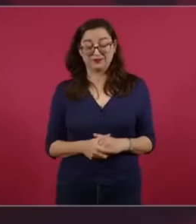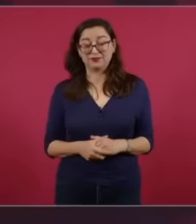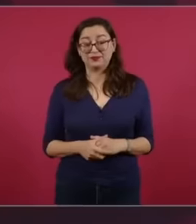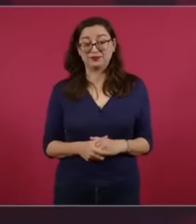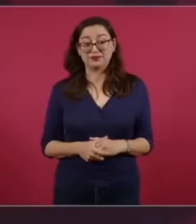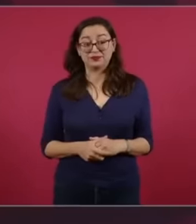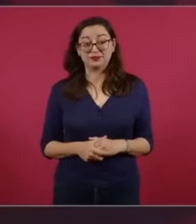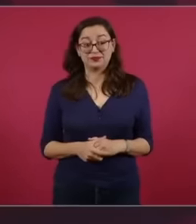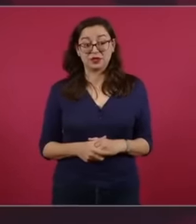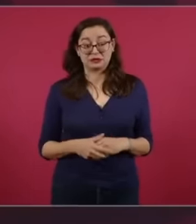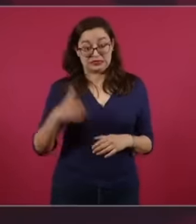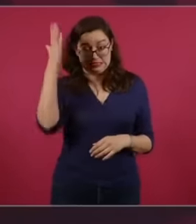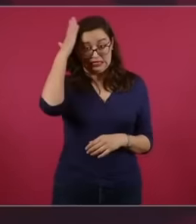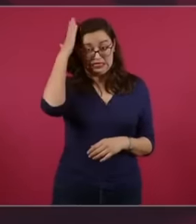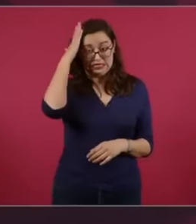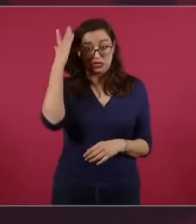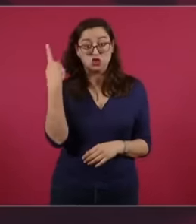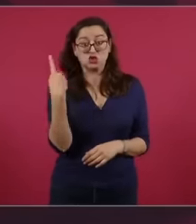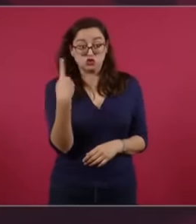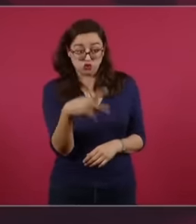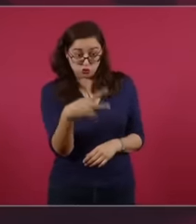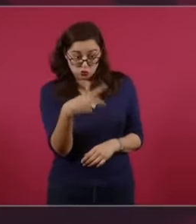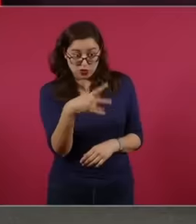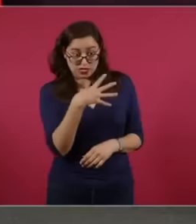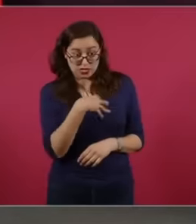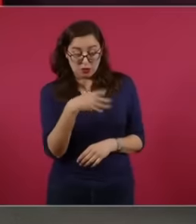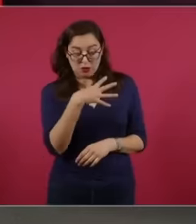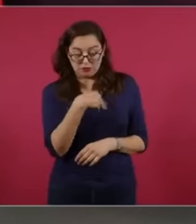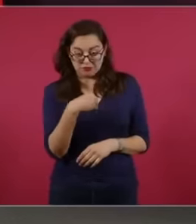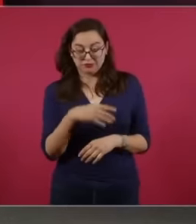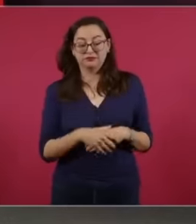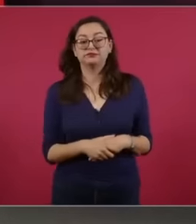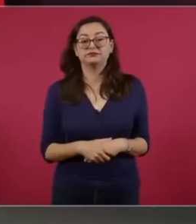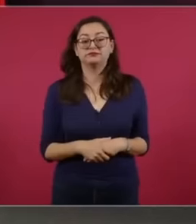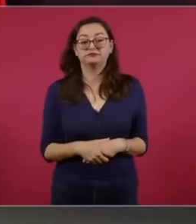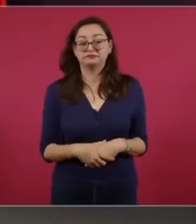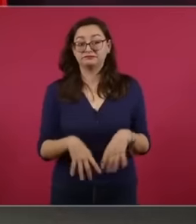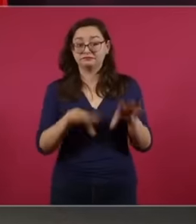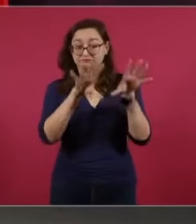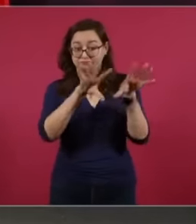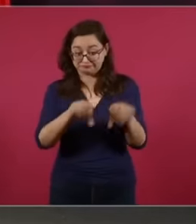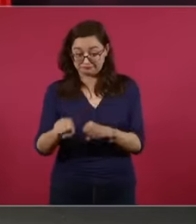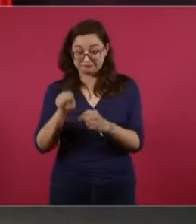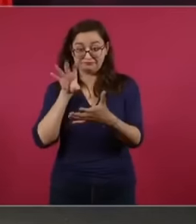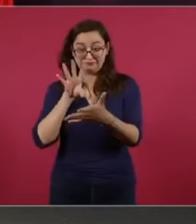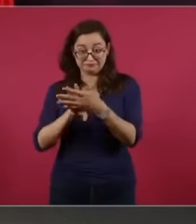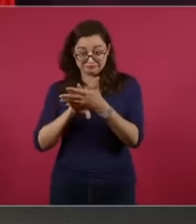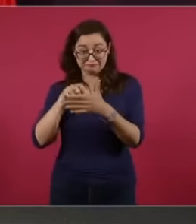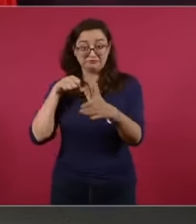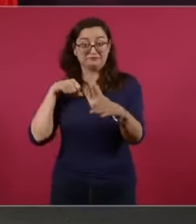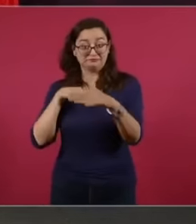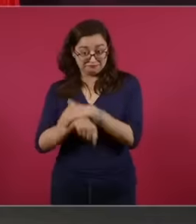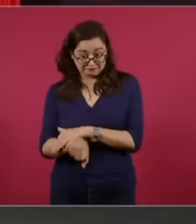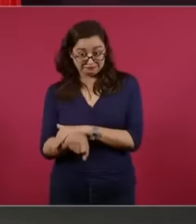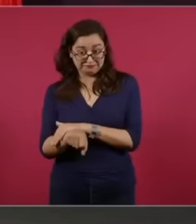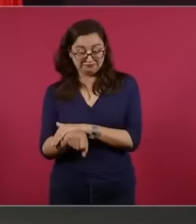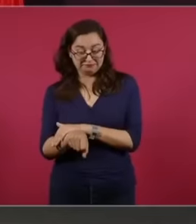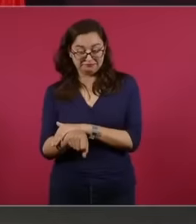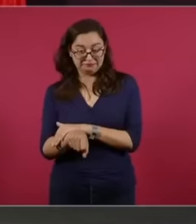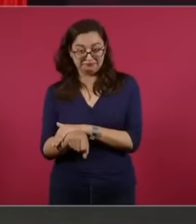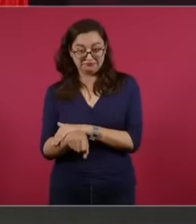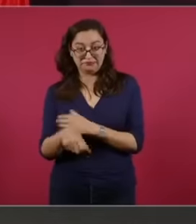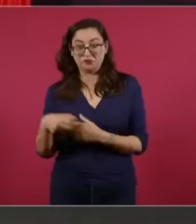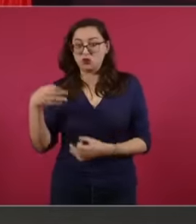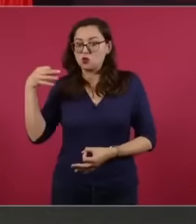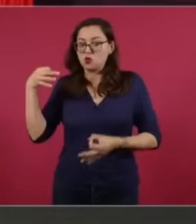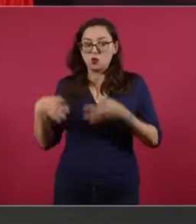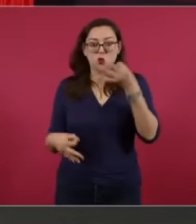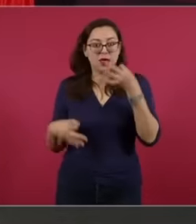maybe a judge also